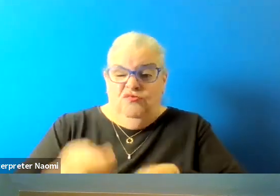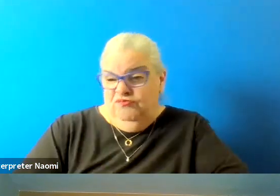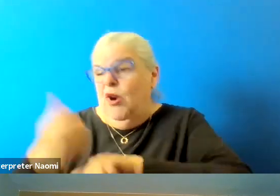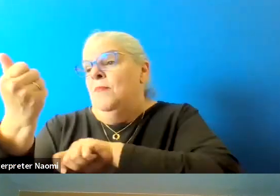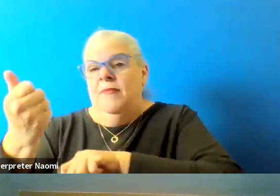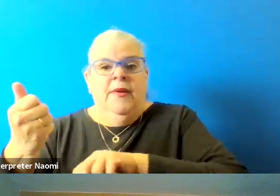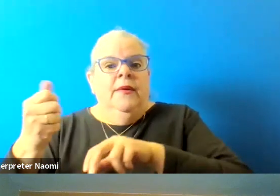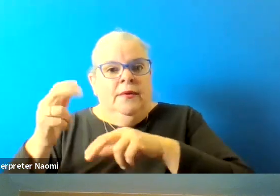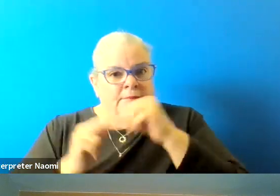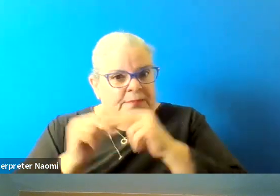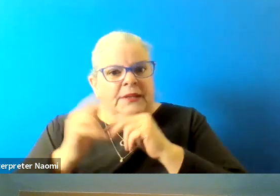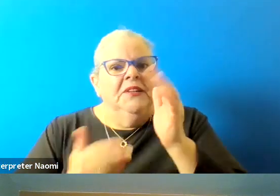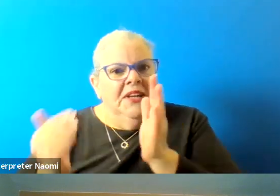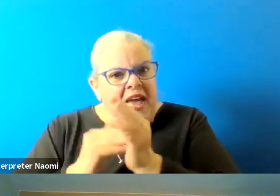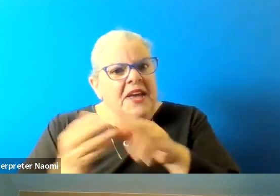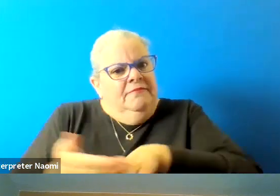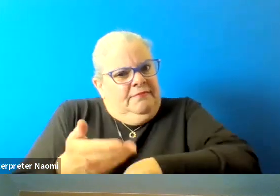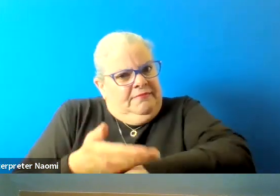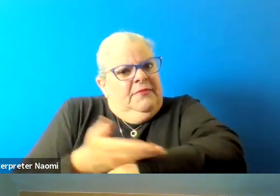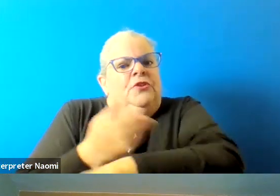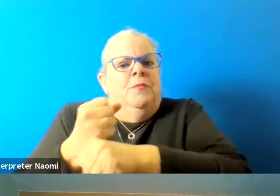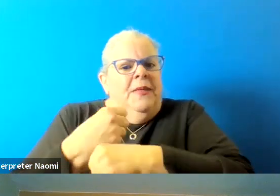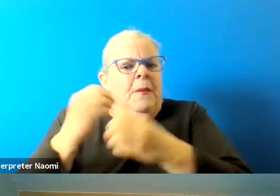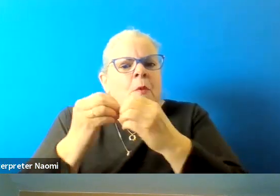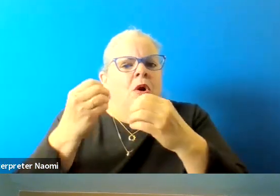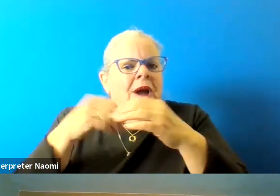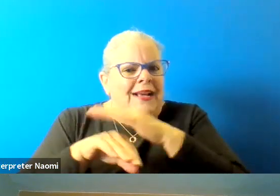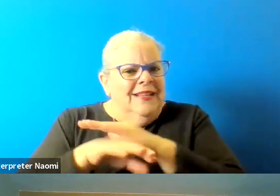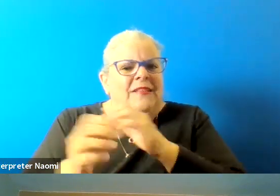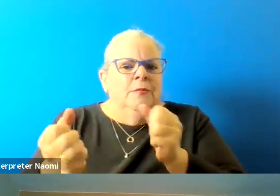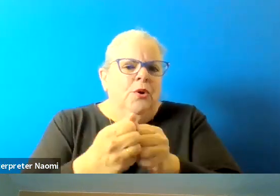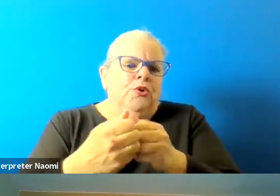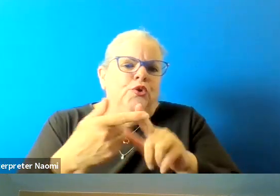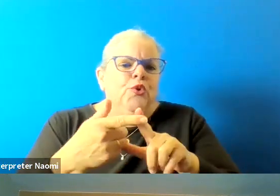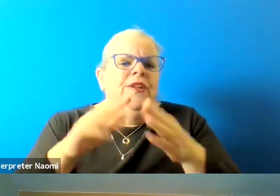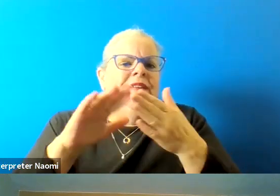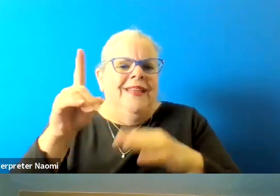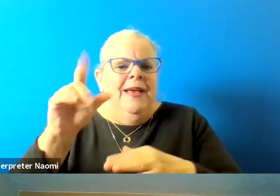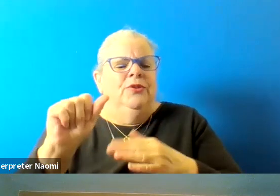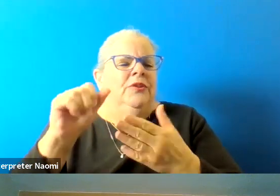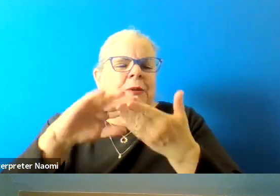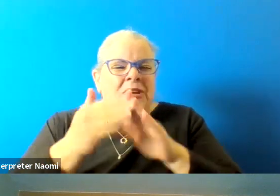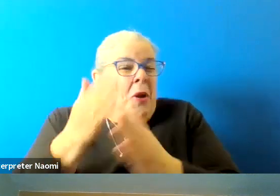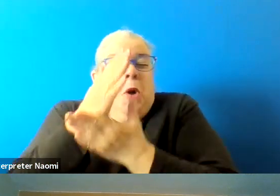to make them more accessible to our disabled community. That's just one one piece of that. And so I want to continue on that work